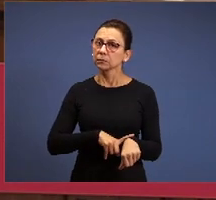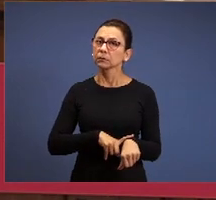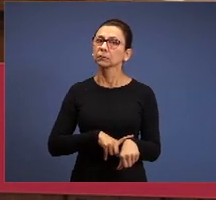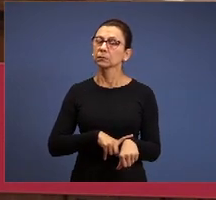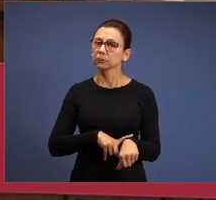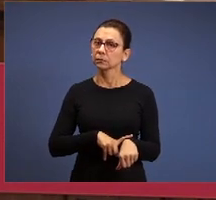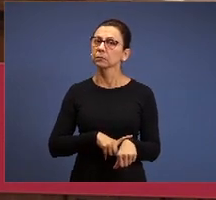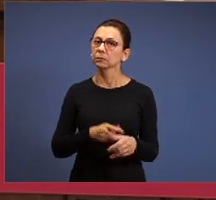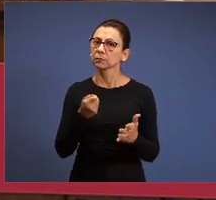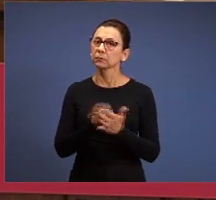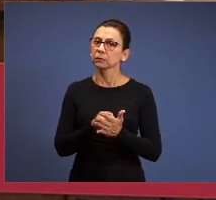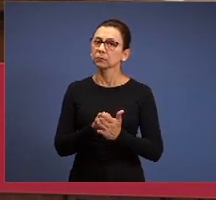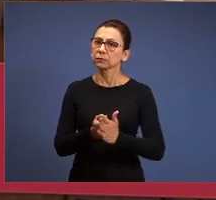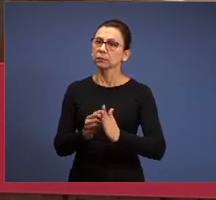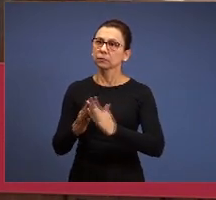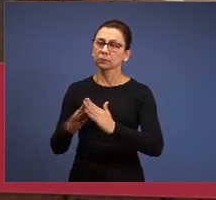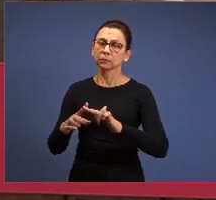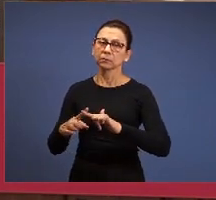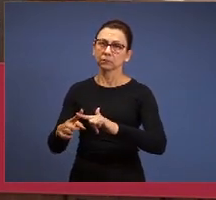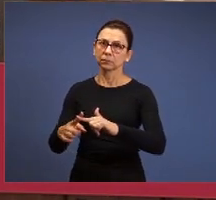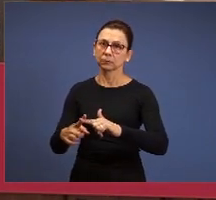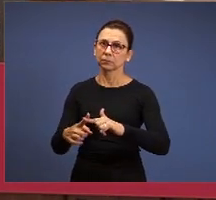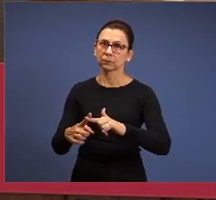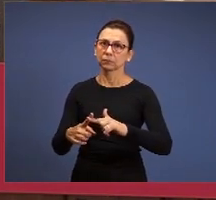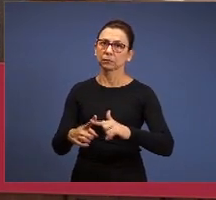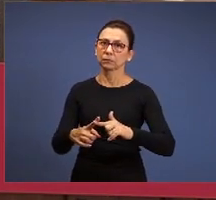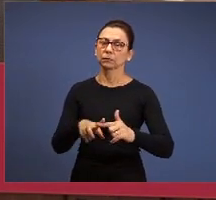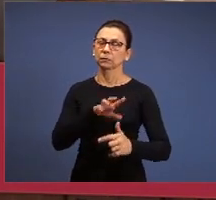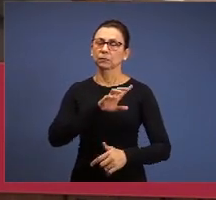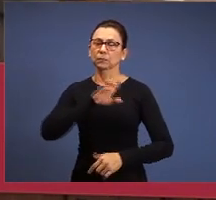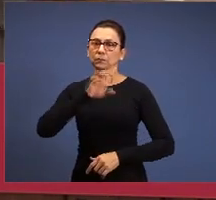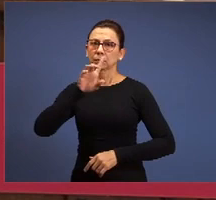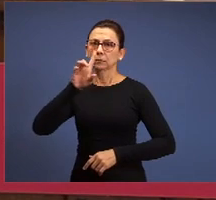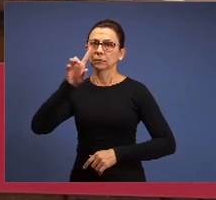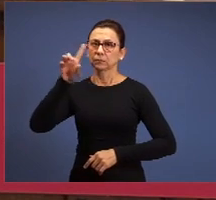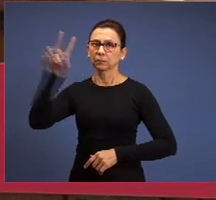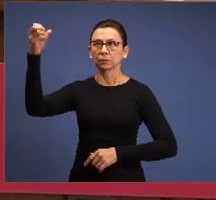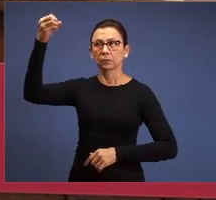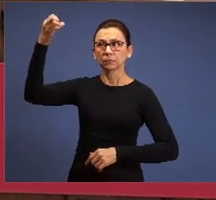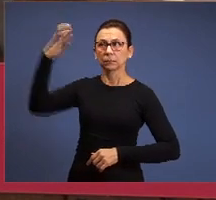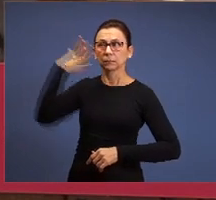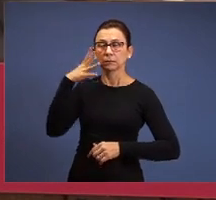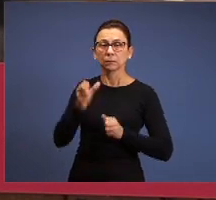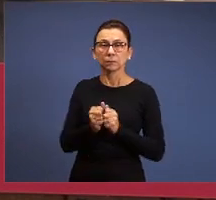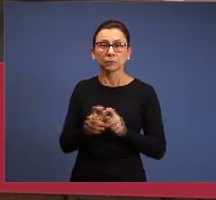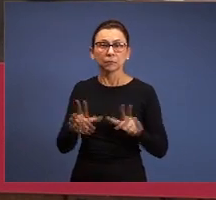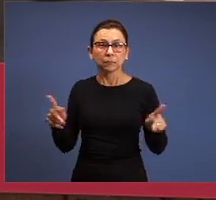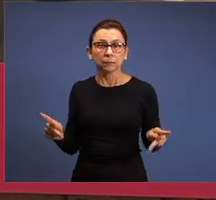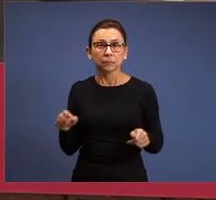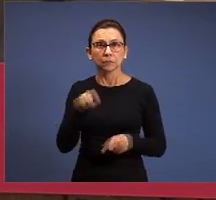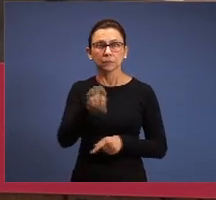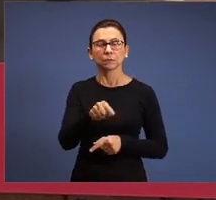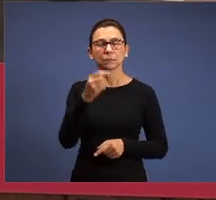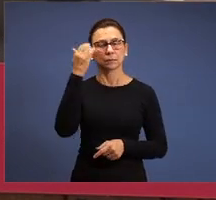was fulfilled, God opened the door of the Revelation left to this time to you understood the